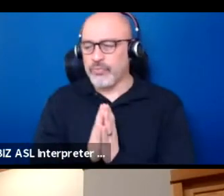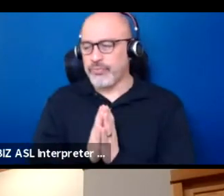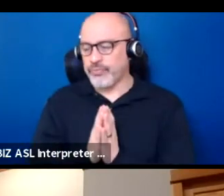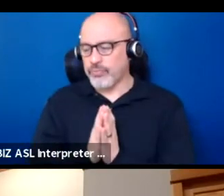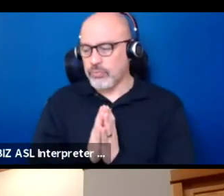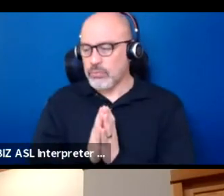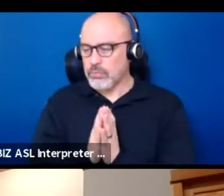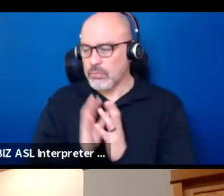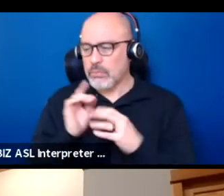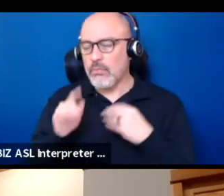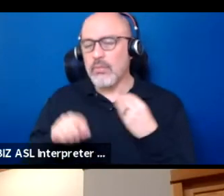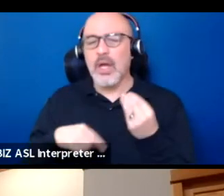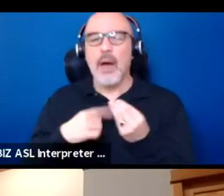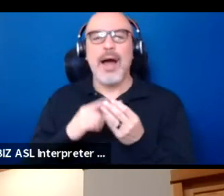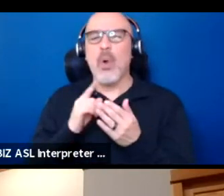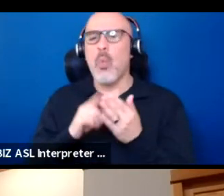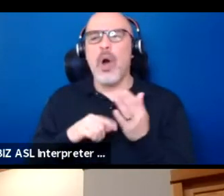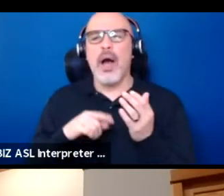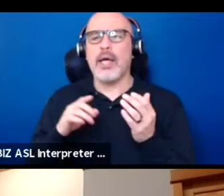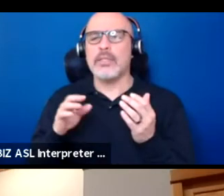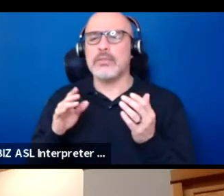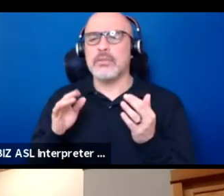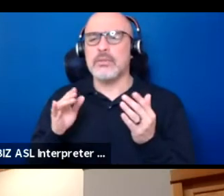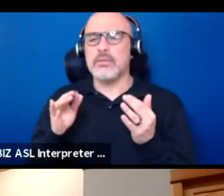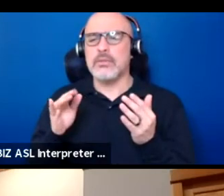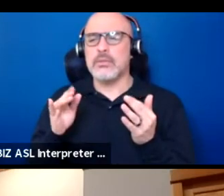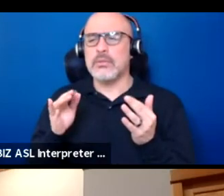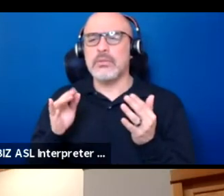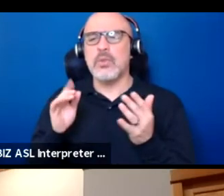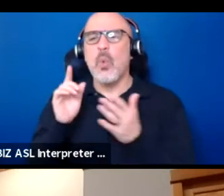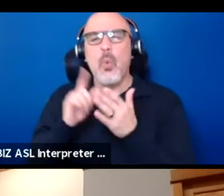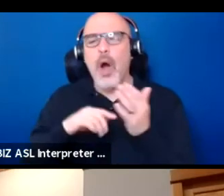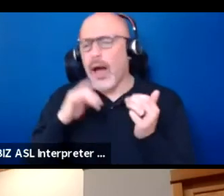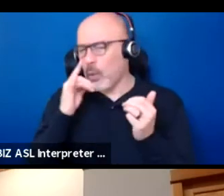about what exactly that would look like.